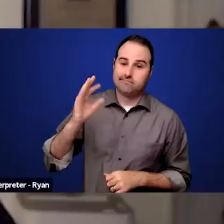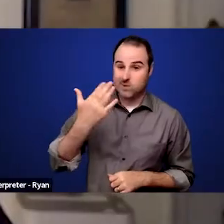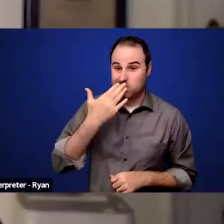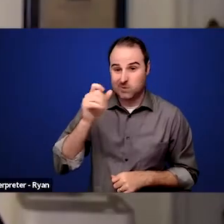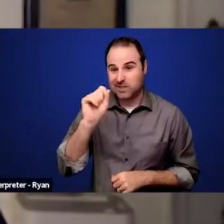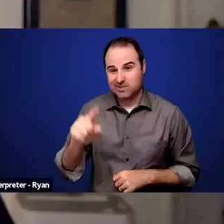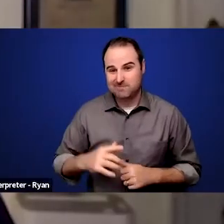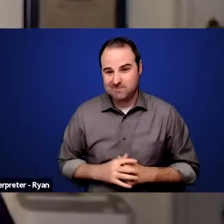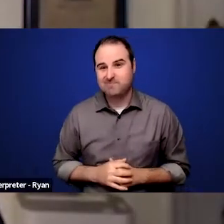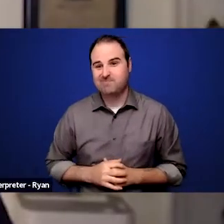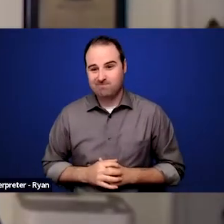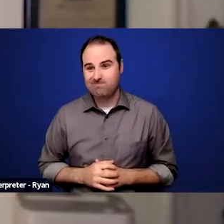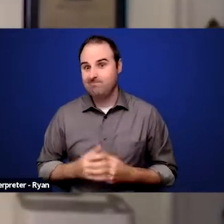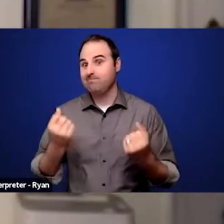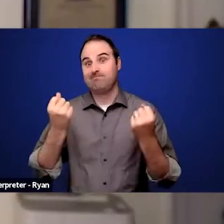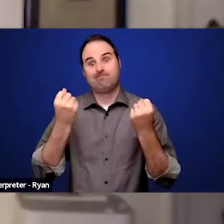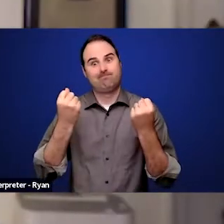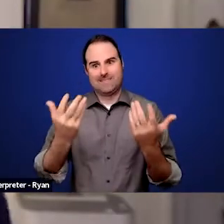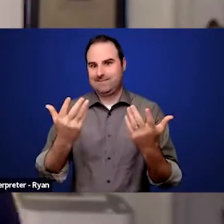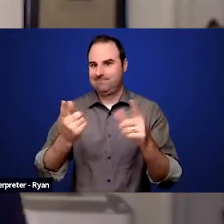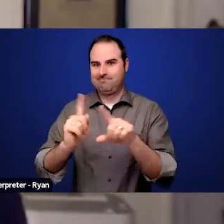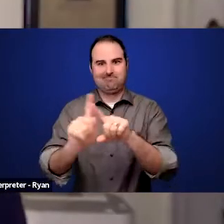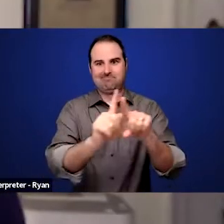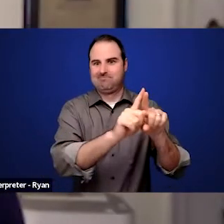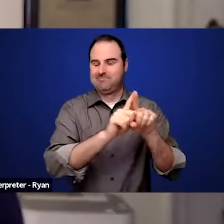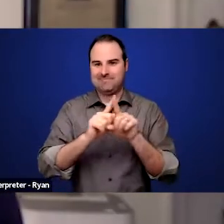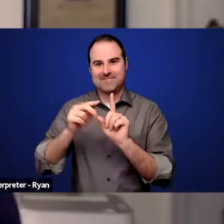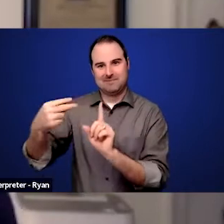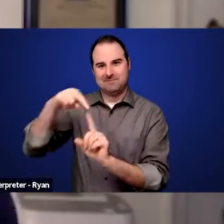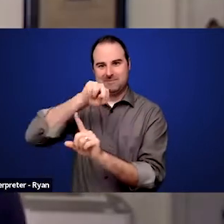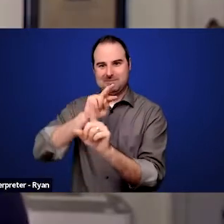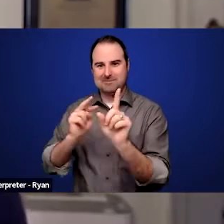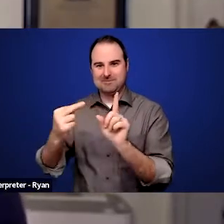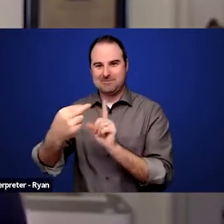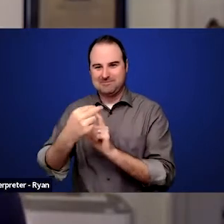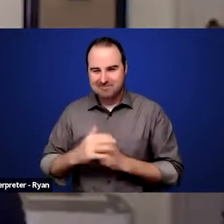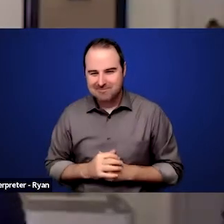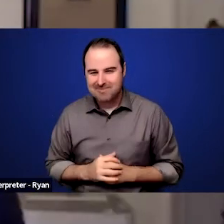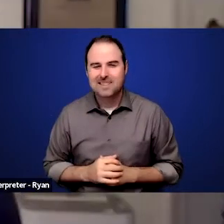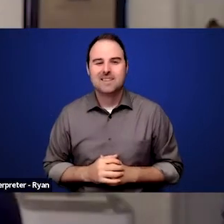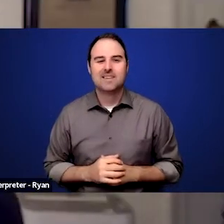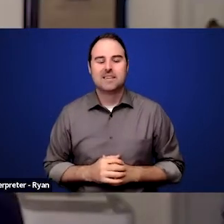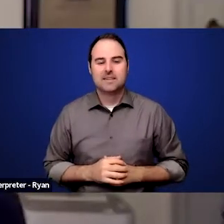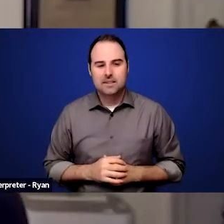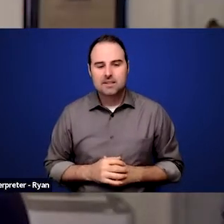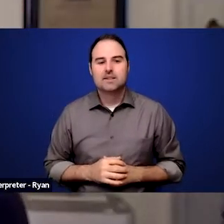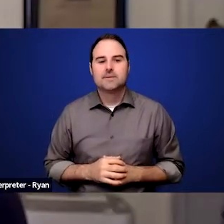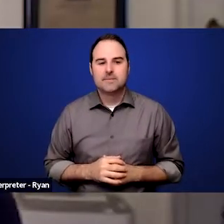I think there are many ways to look at this. So at this school that this child, a youth, is attending,